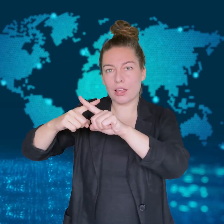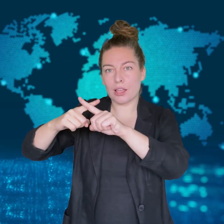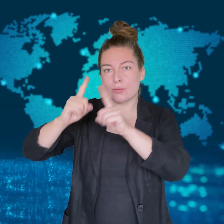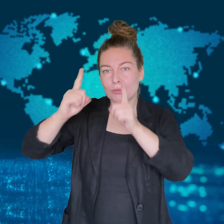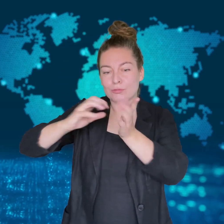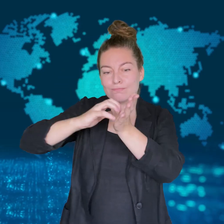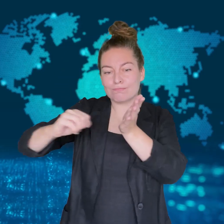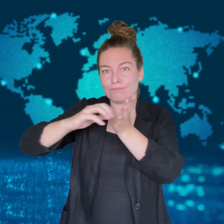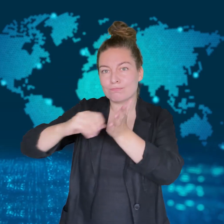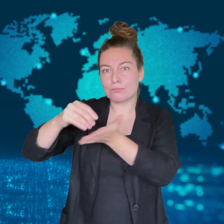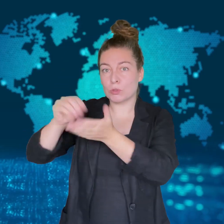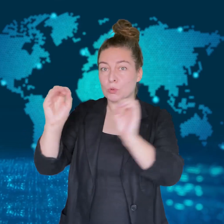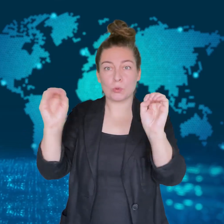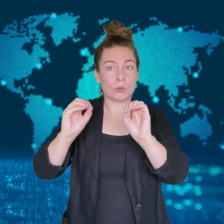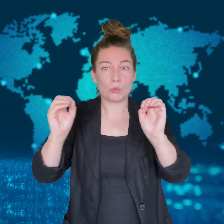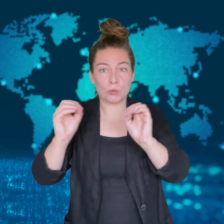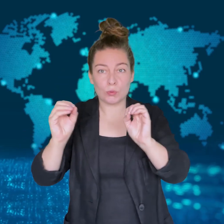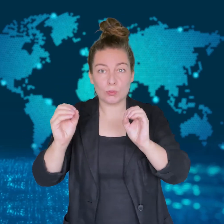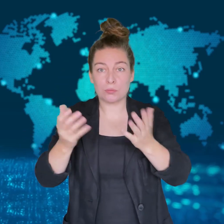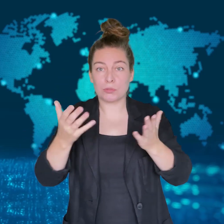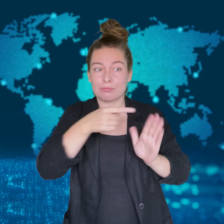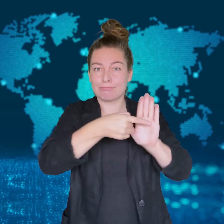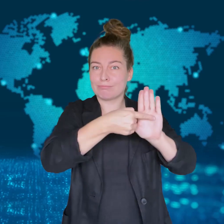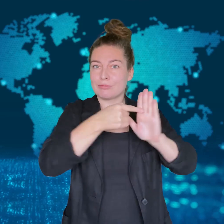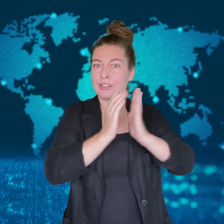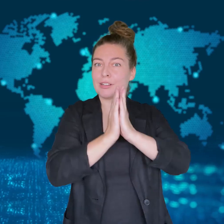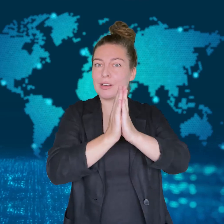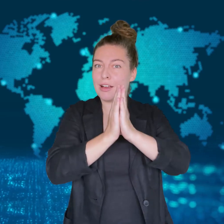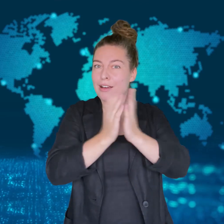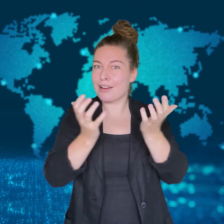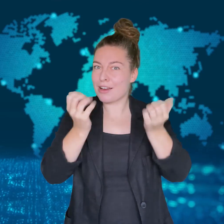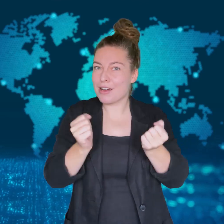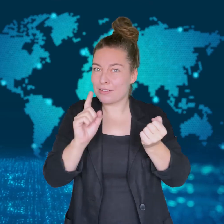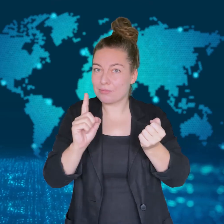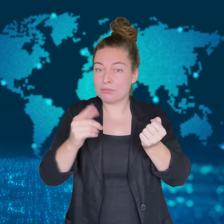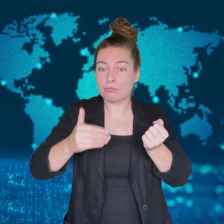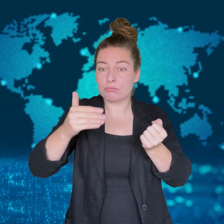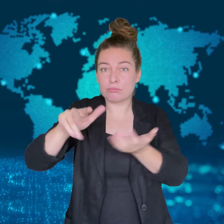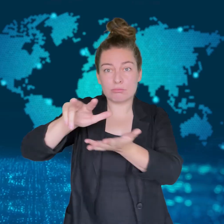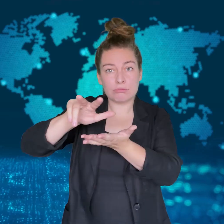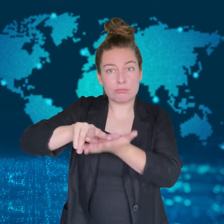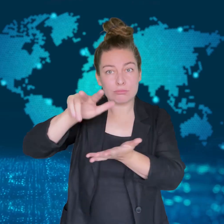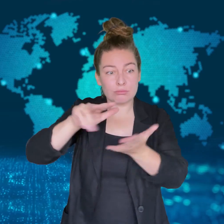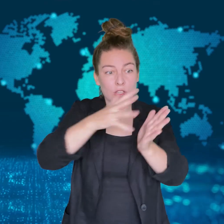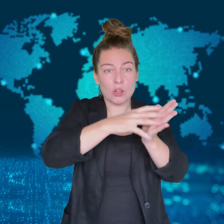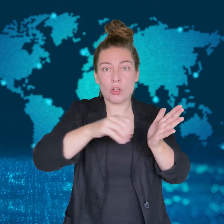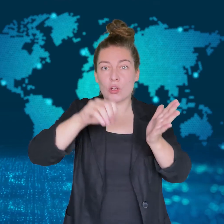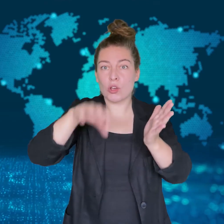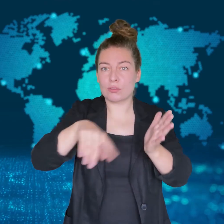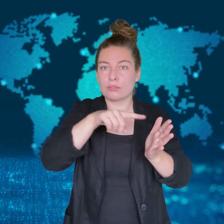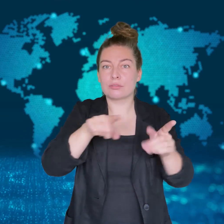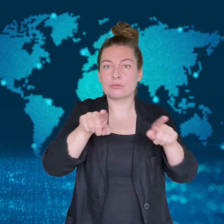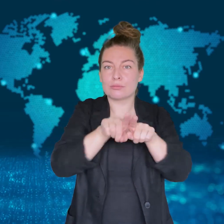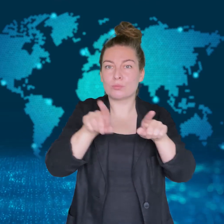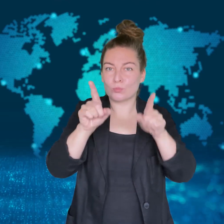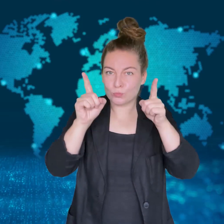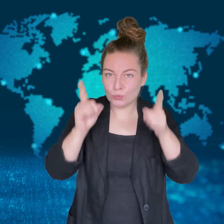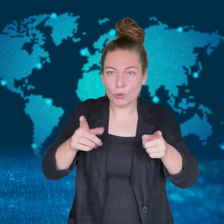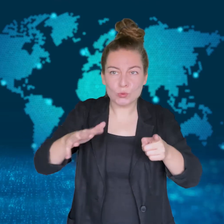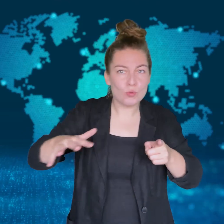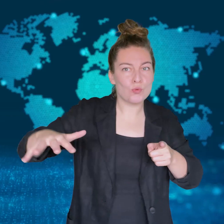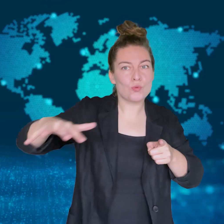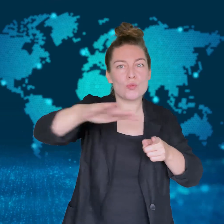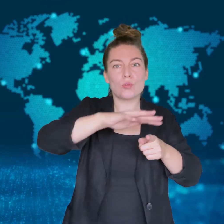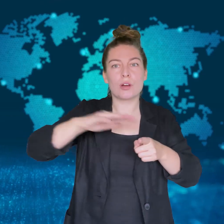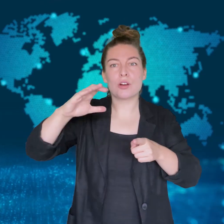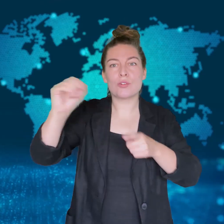They will lose their tax exempt status and will be liable for corporate